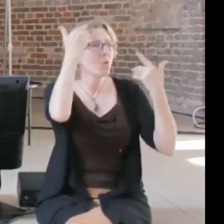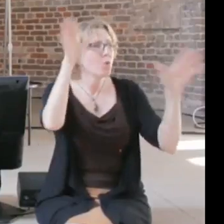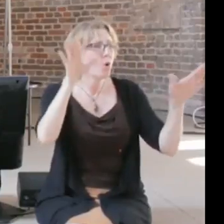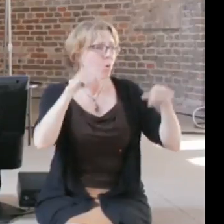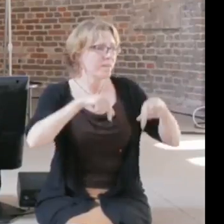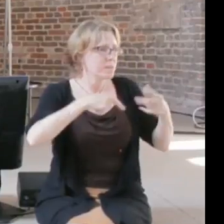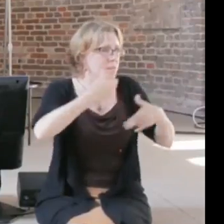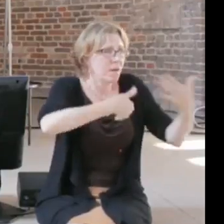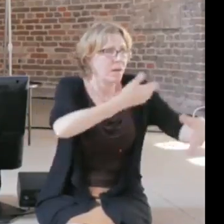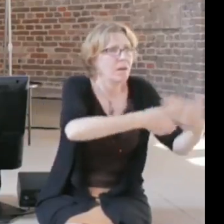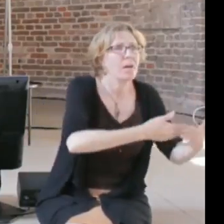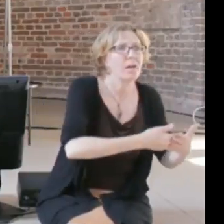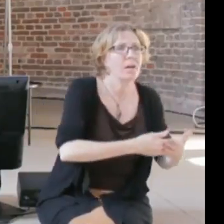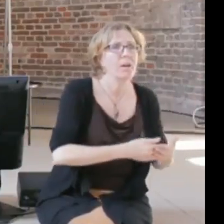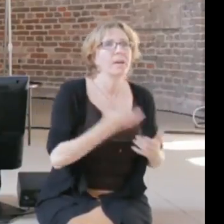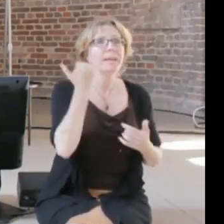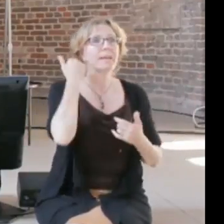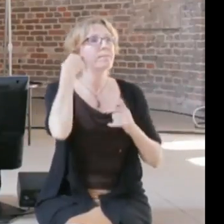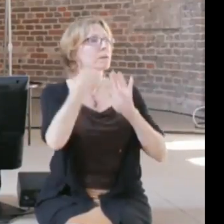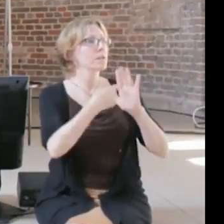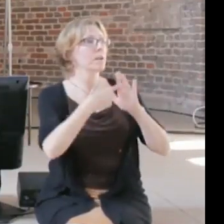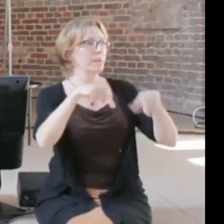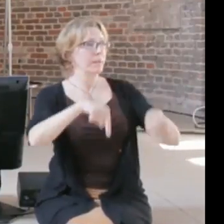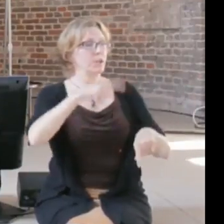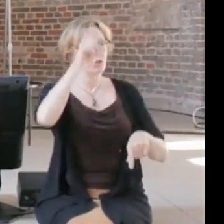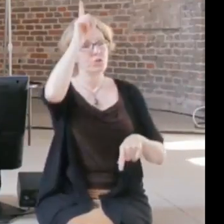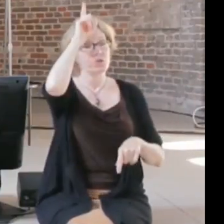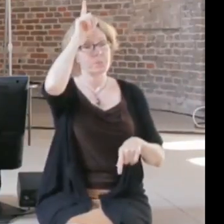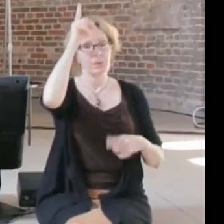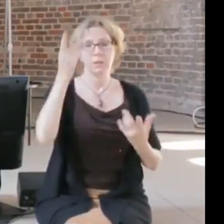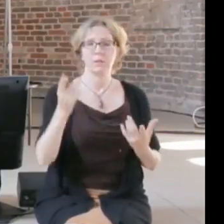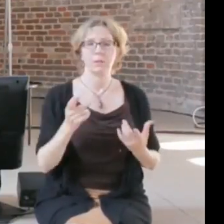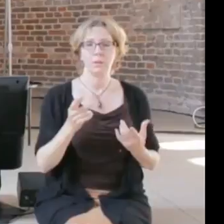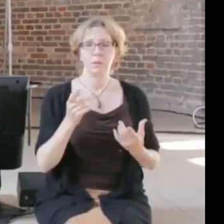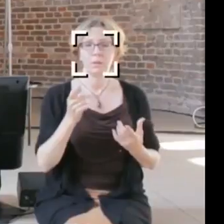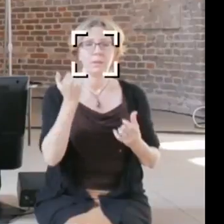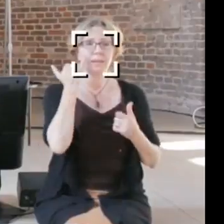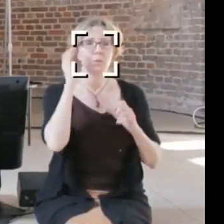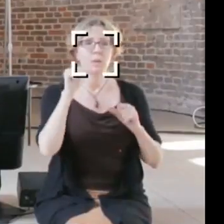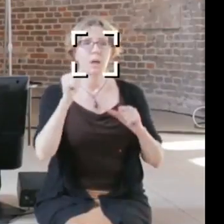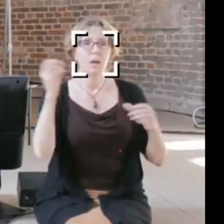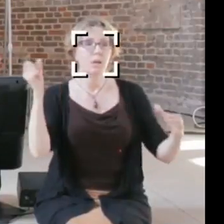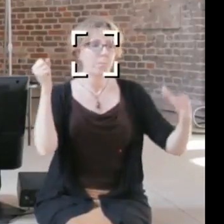can put down the proposal in some hidden room in some public building, and if as a neighbor